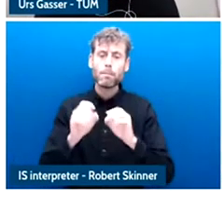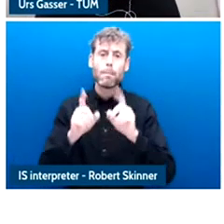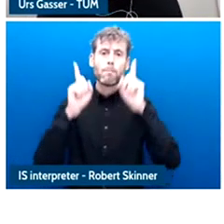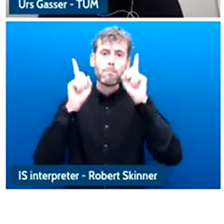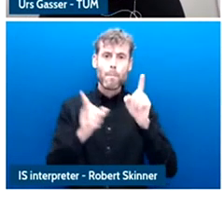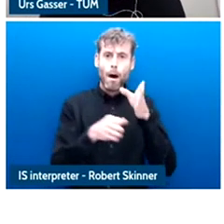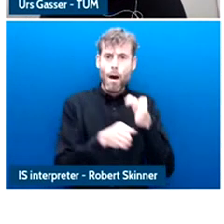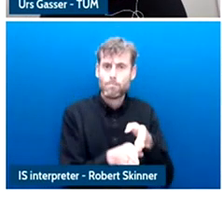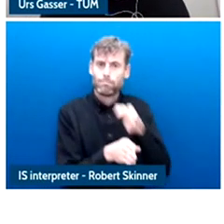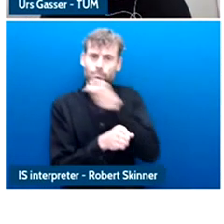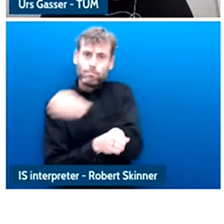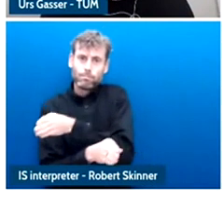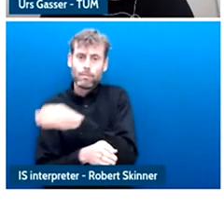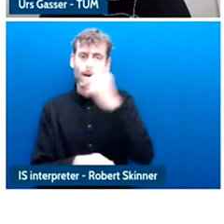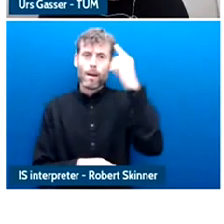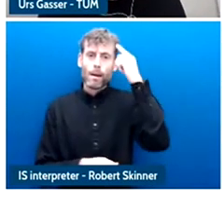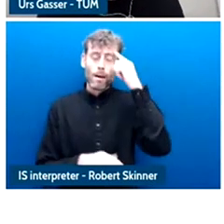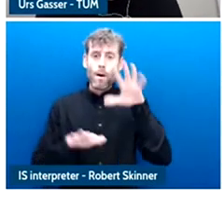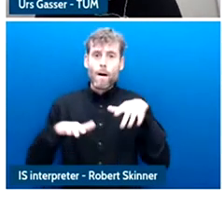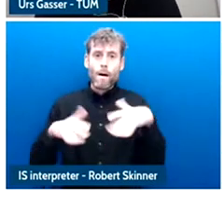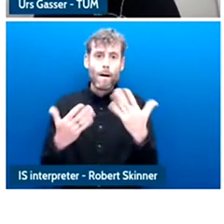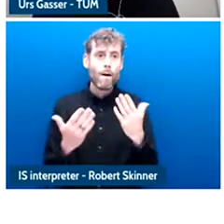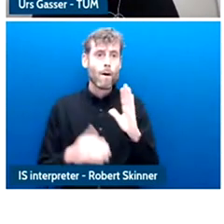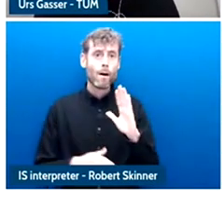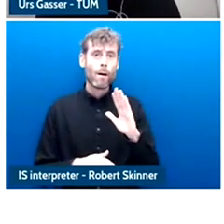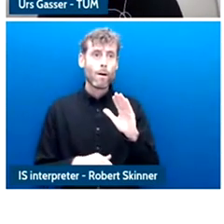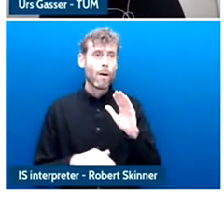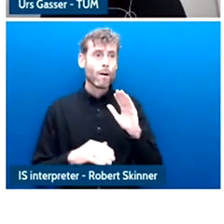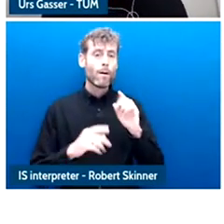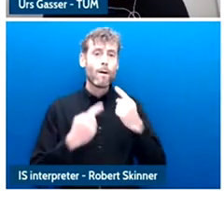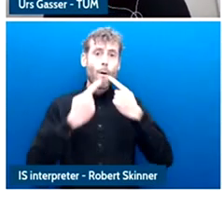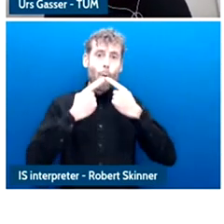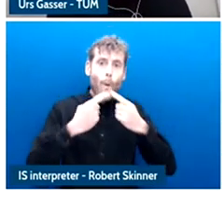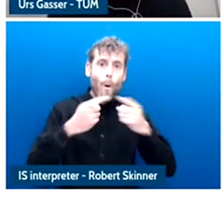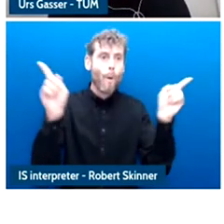for participation, we have met different models of youth